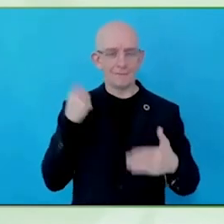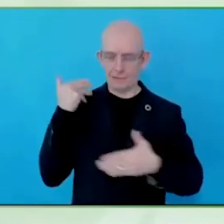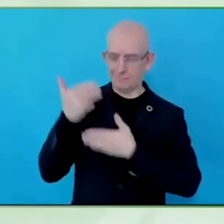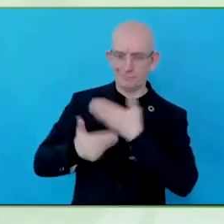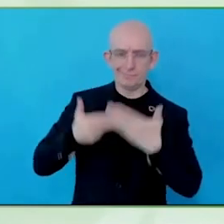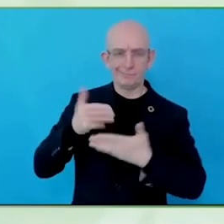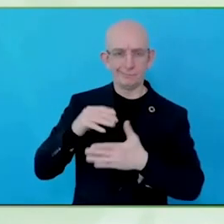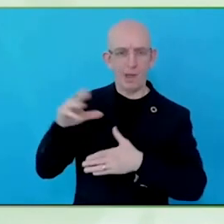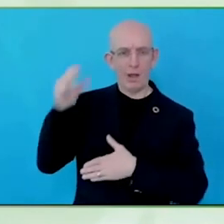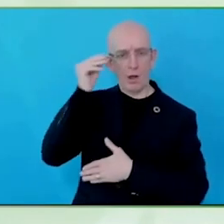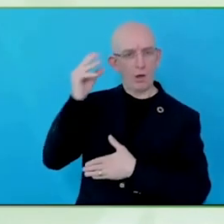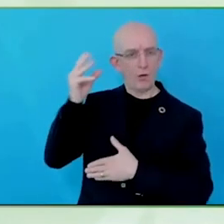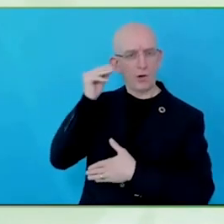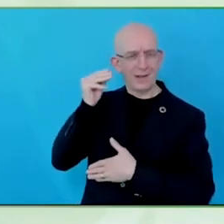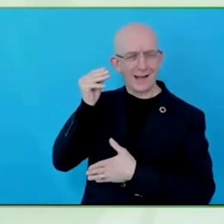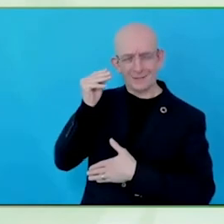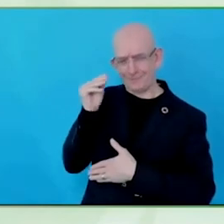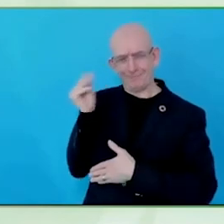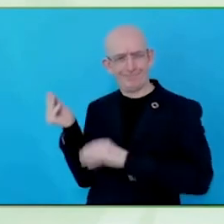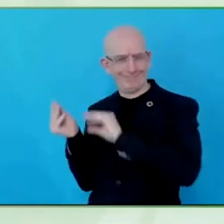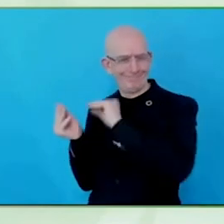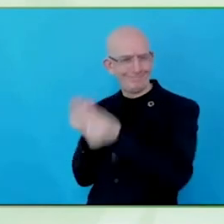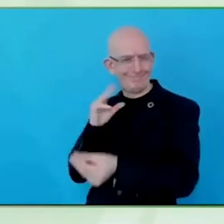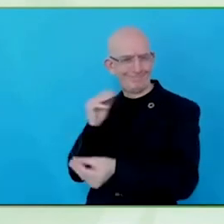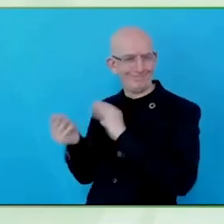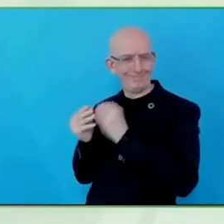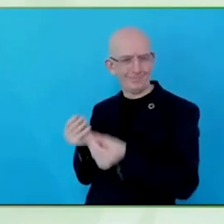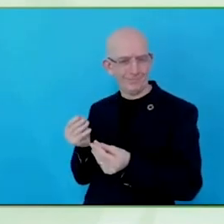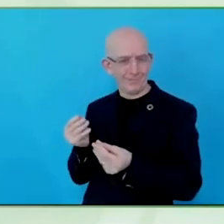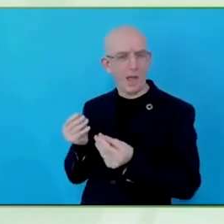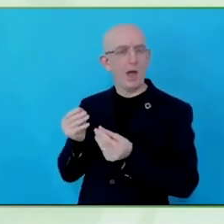for most people with additional needs, that is because the way in